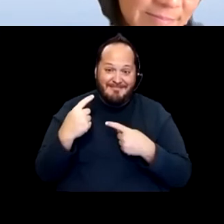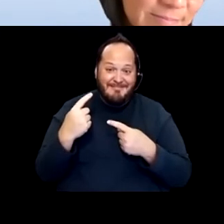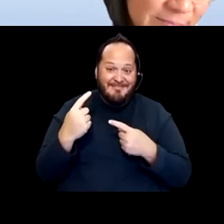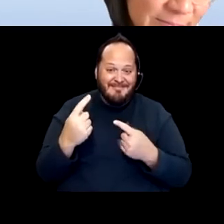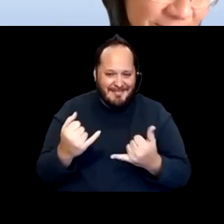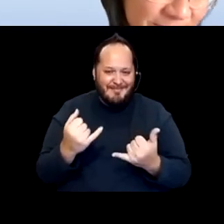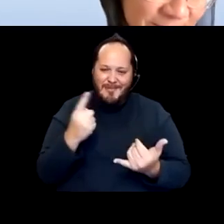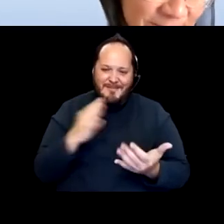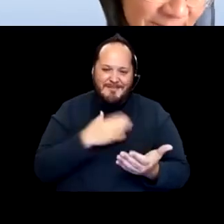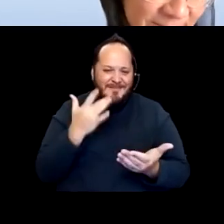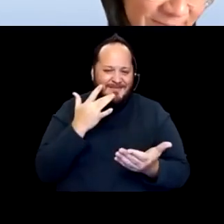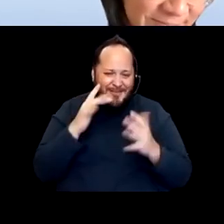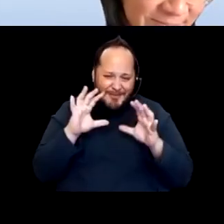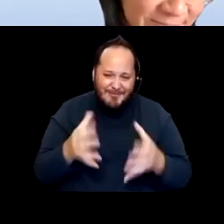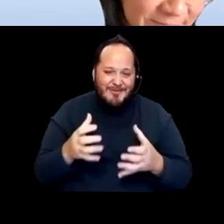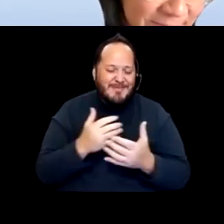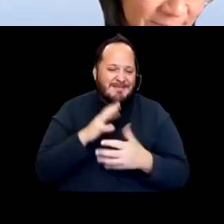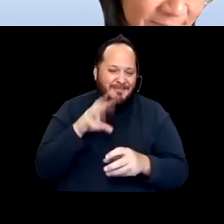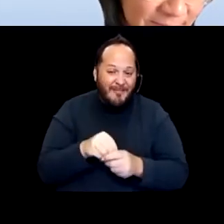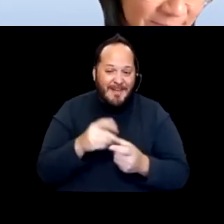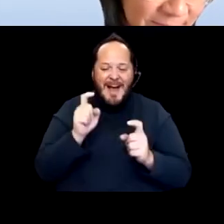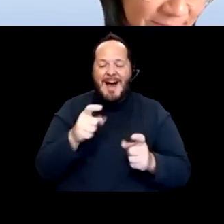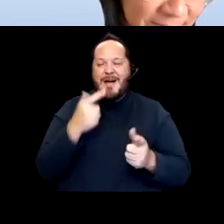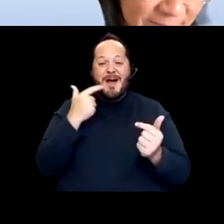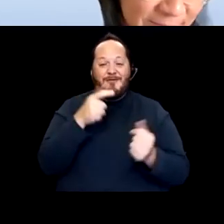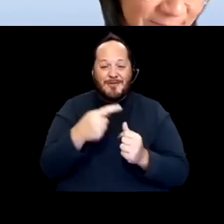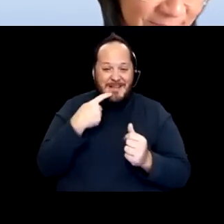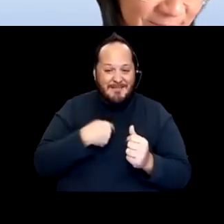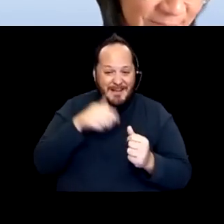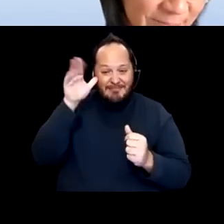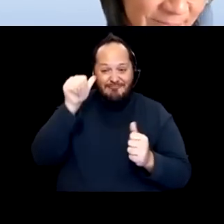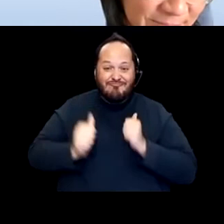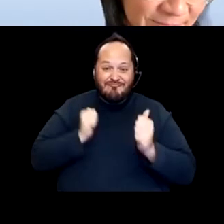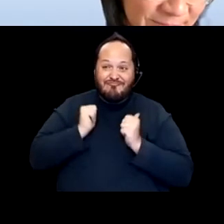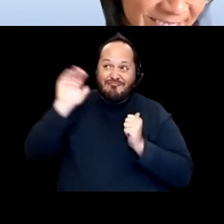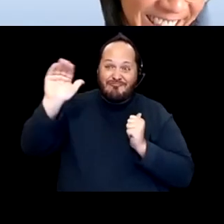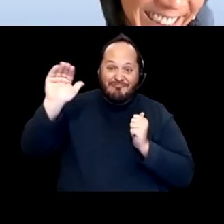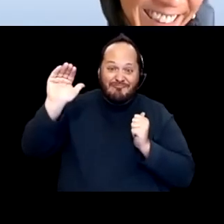persistent unanswered questions because when their questions that weren't answered, I just stay on it and stick with it.